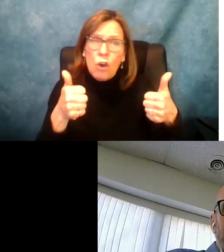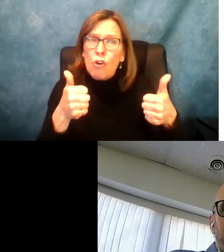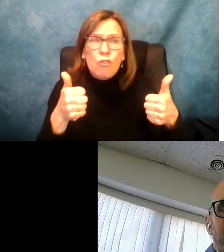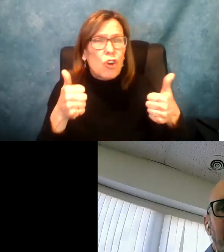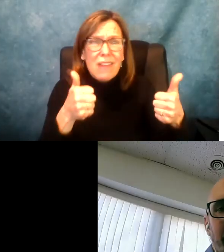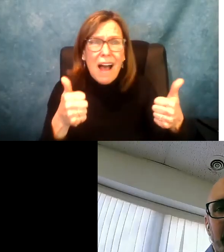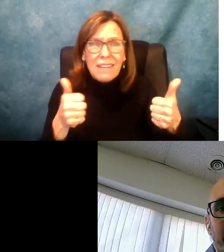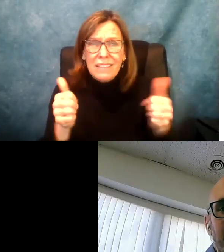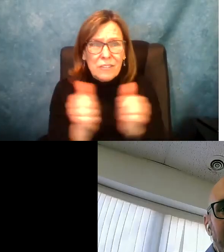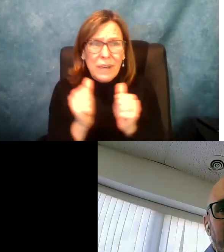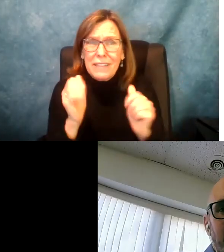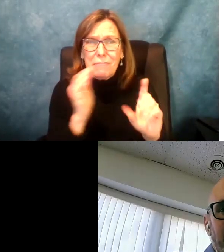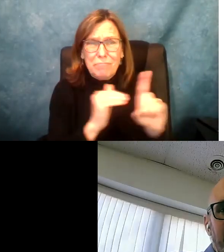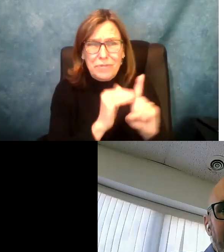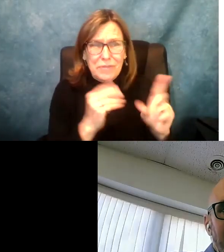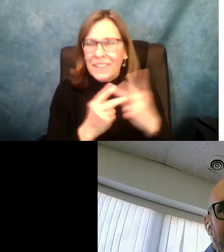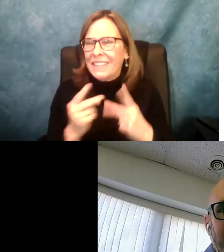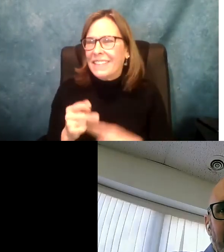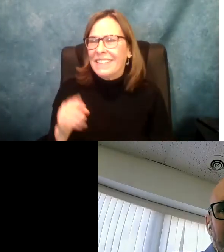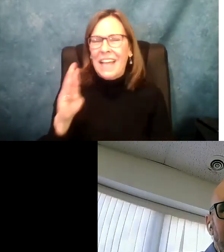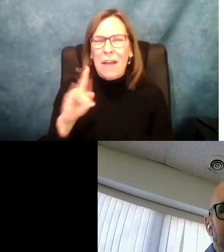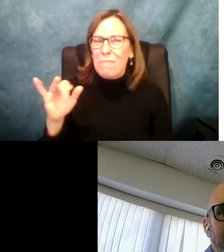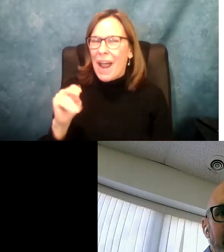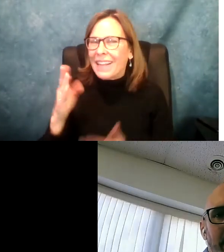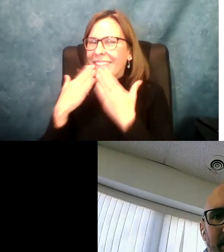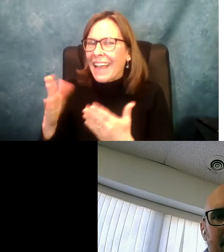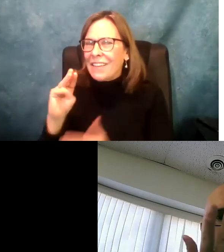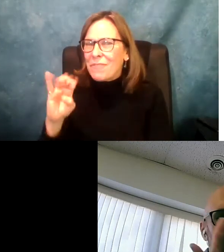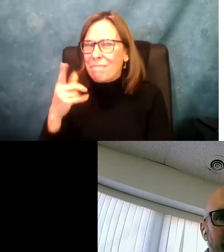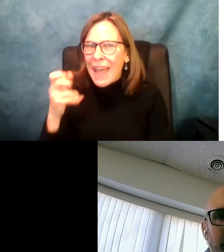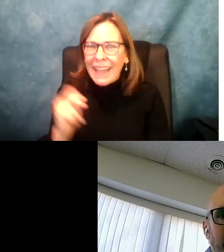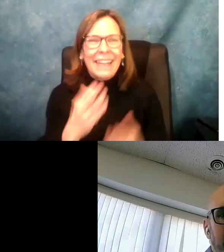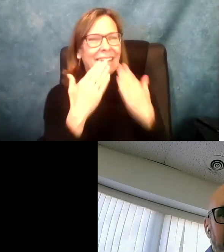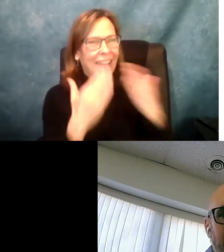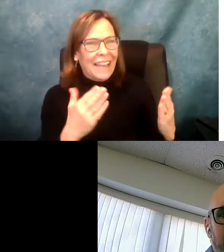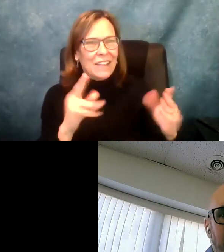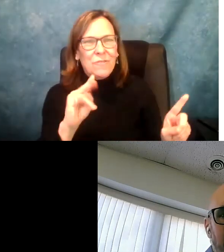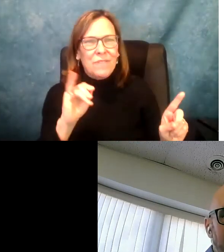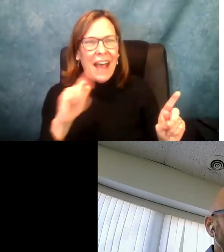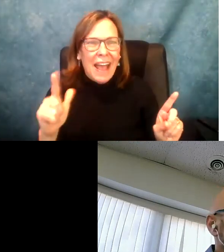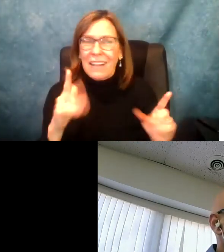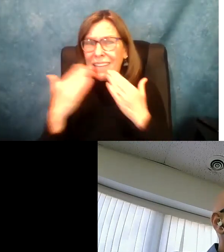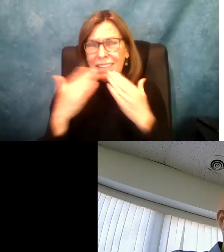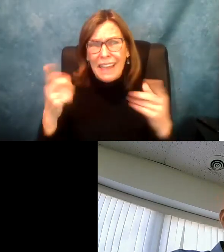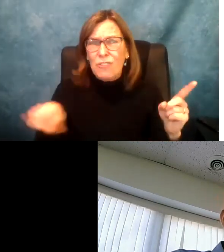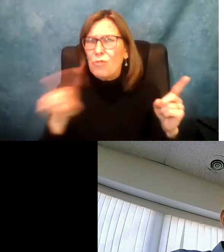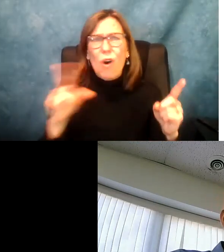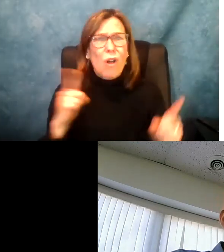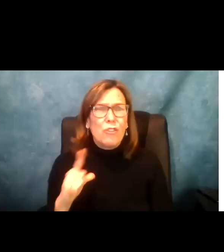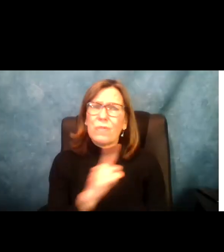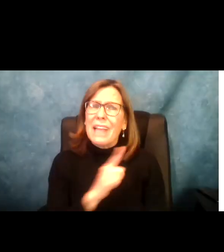say, I will thank everyone for joining. And wish you good luck with all of your visits.